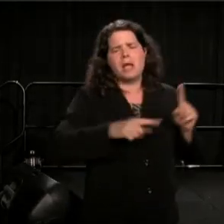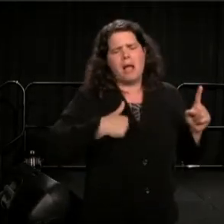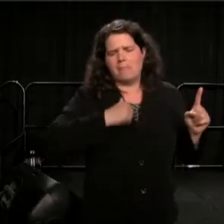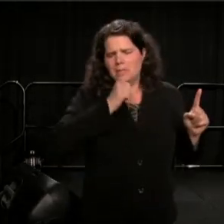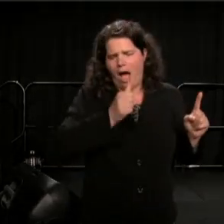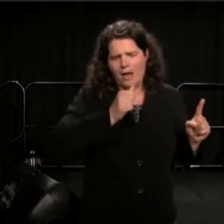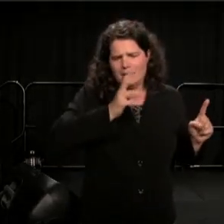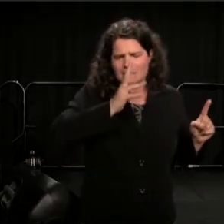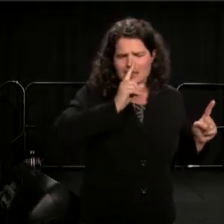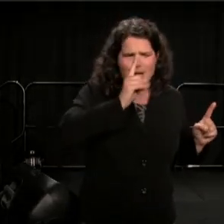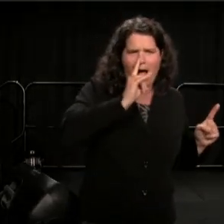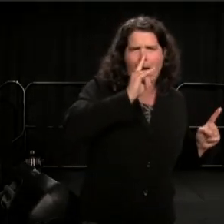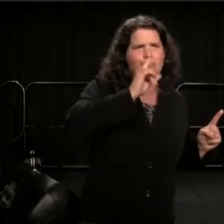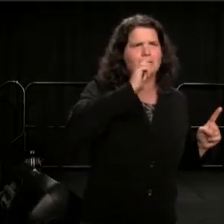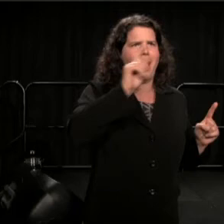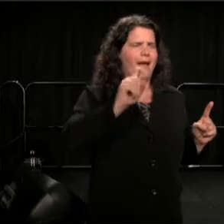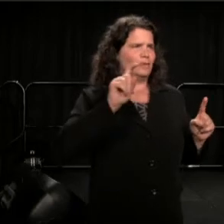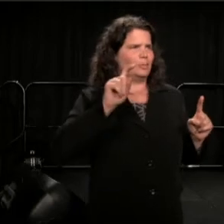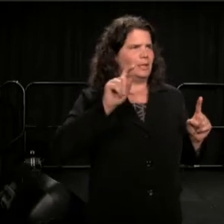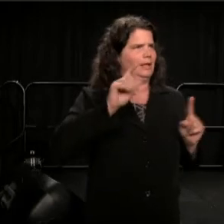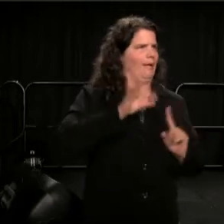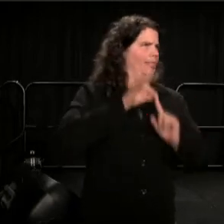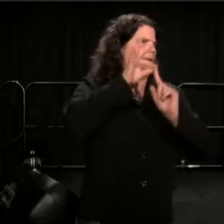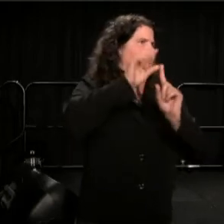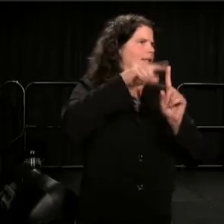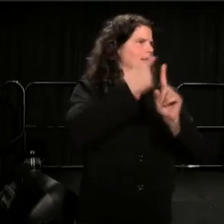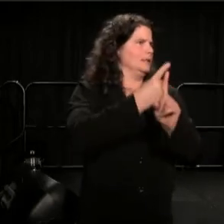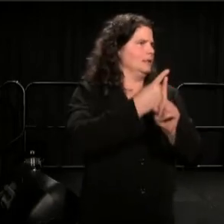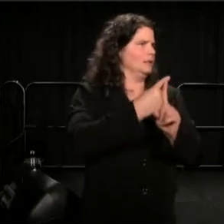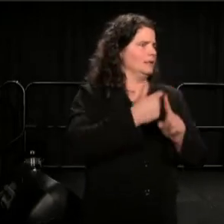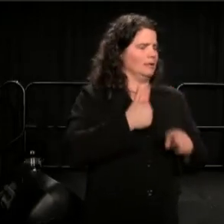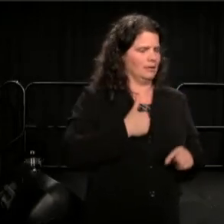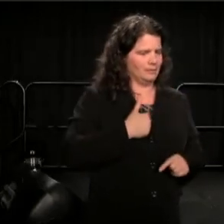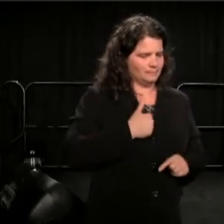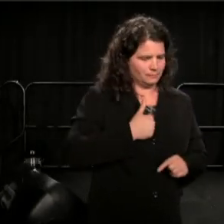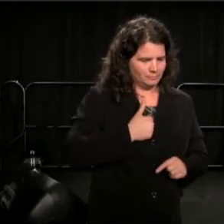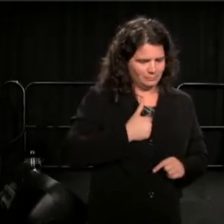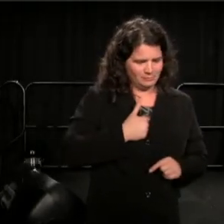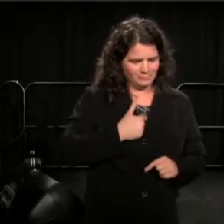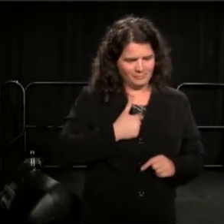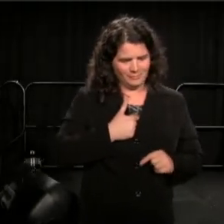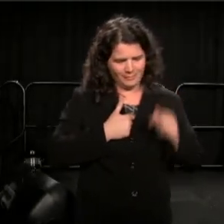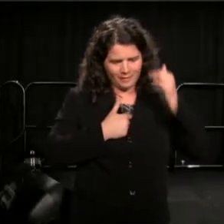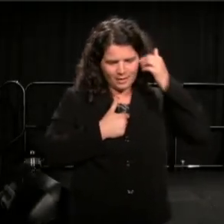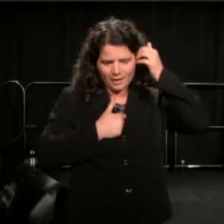about popular entertainment; I, myself, just played Hawk Woman's past life on DC's Legends of Tomorrow.